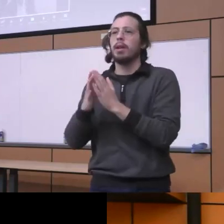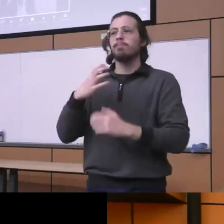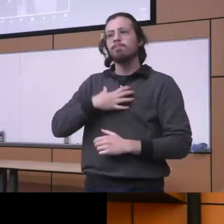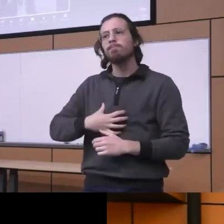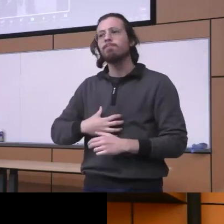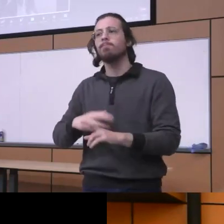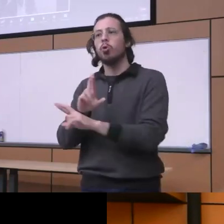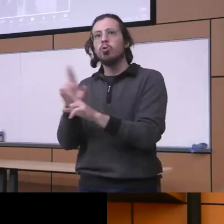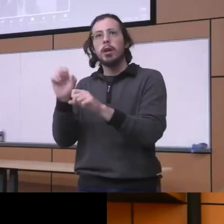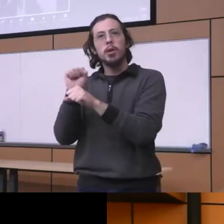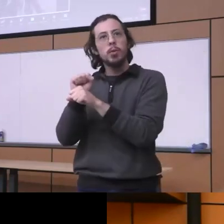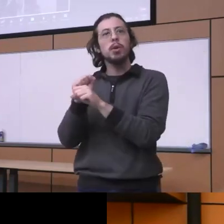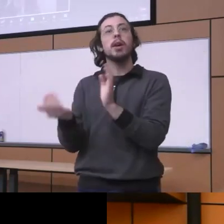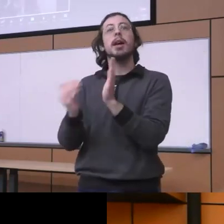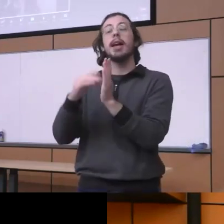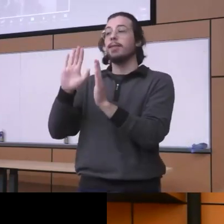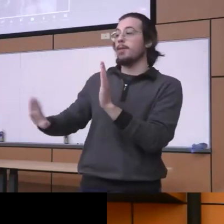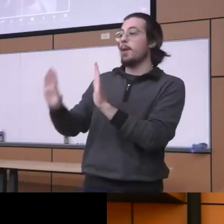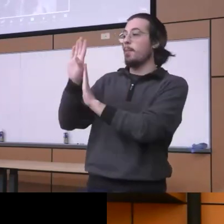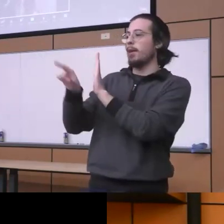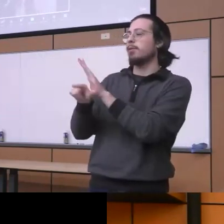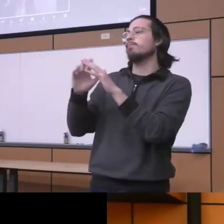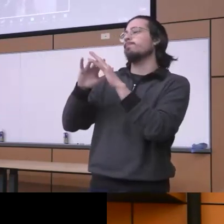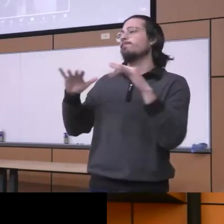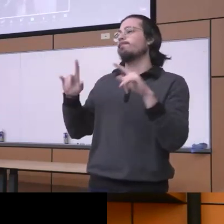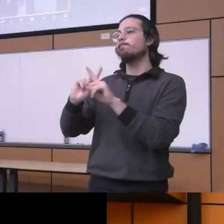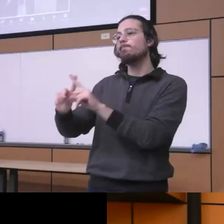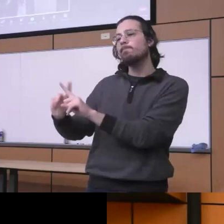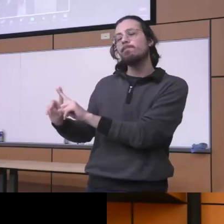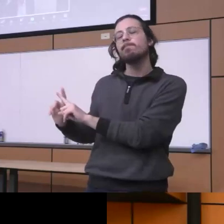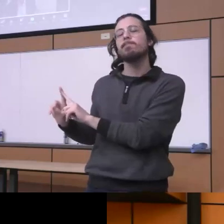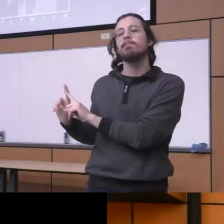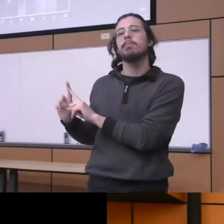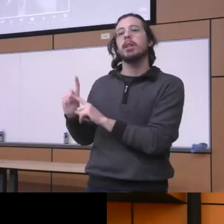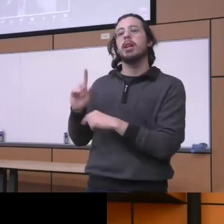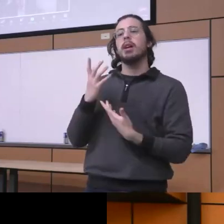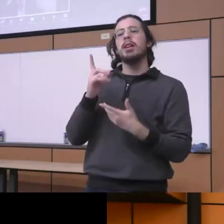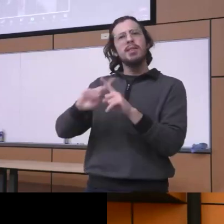from from again different backgrounds different you know uh you know different experiences you